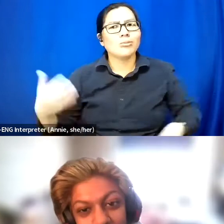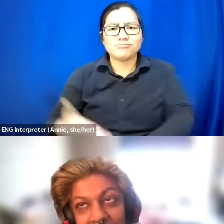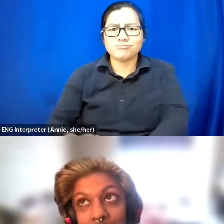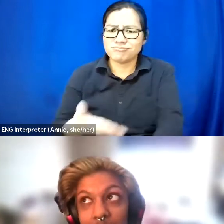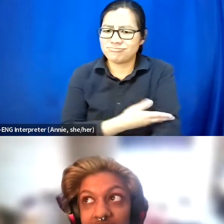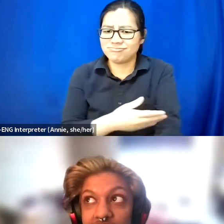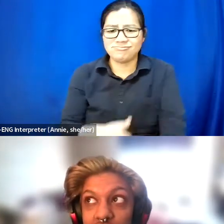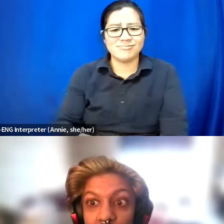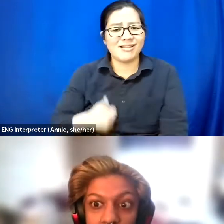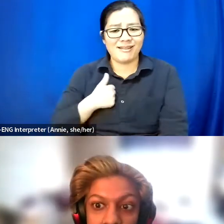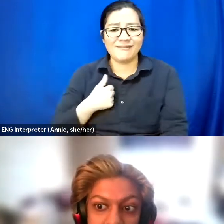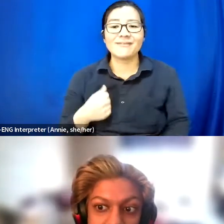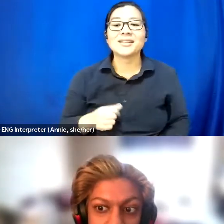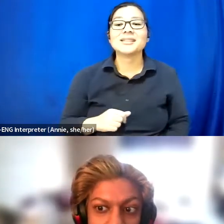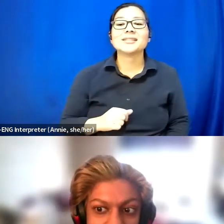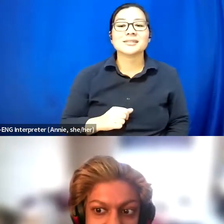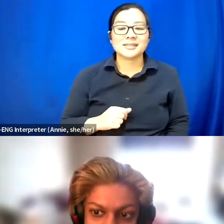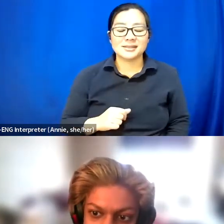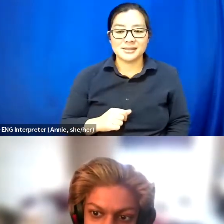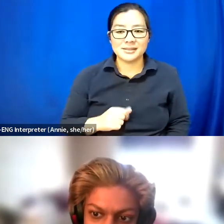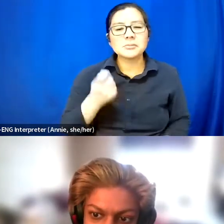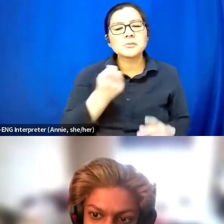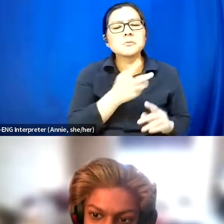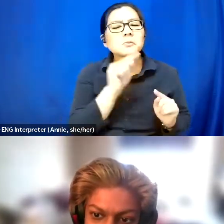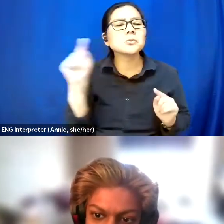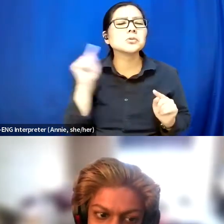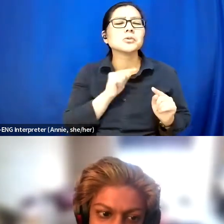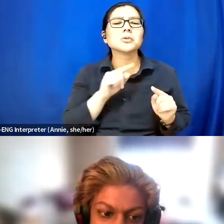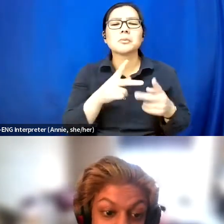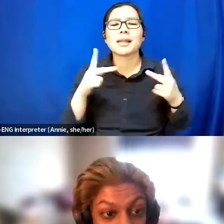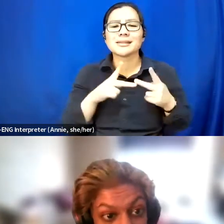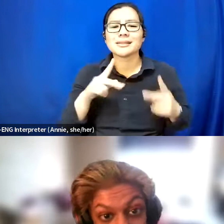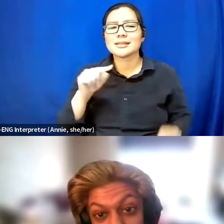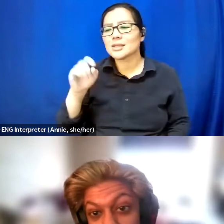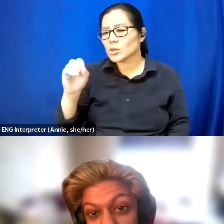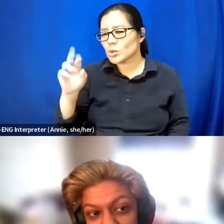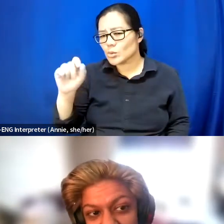But there are a couple places in Toronto that are trying to do more work.